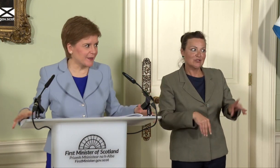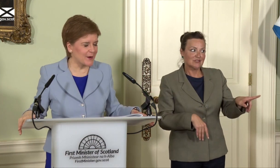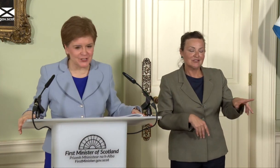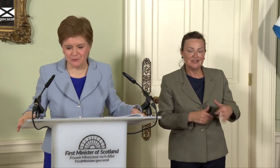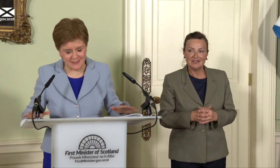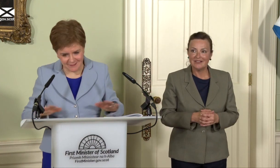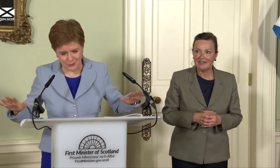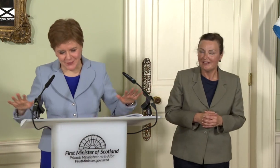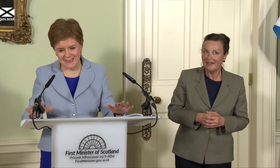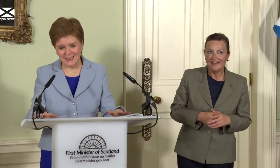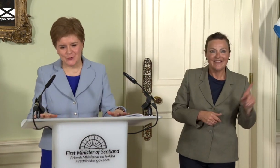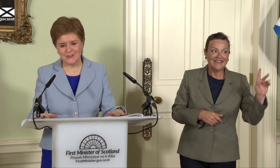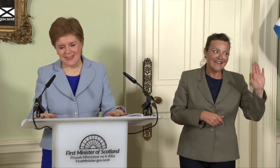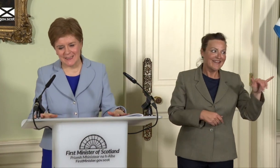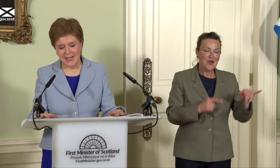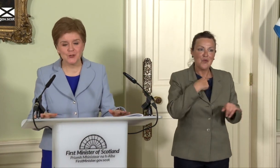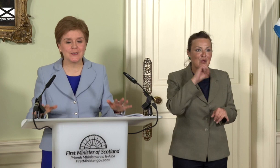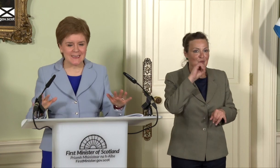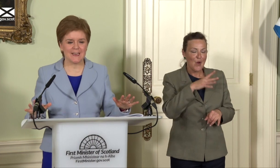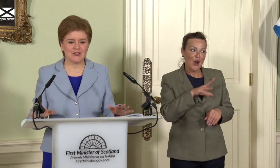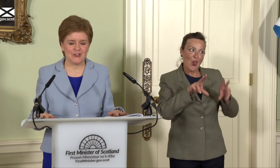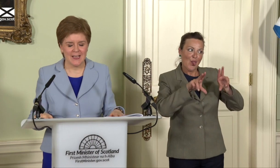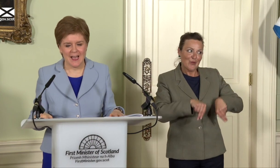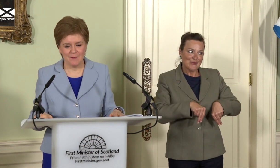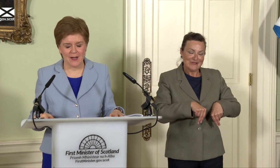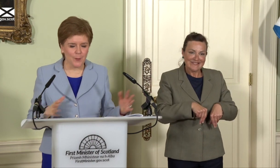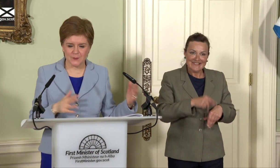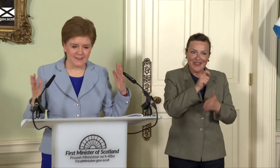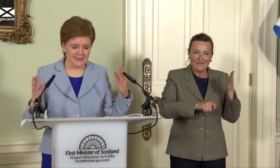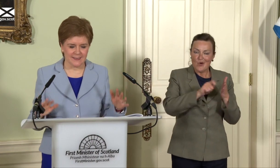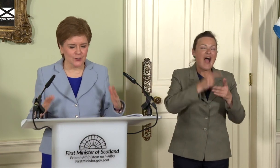question, we don’t lose it and don’t intend to. I go back to what I said earlier, look,